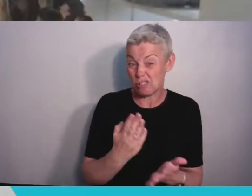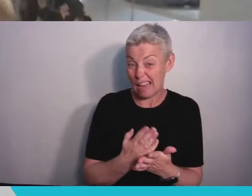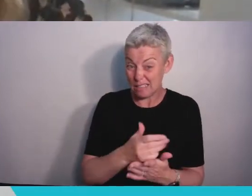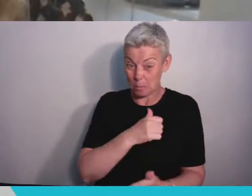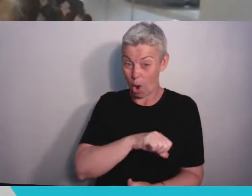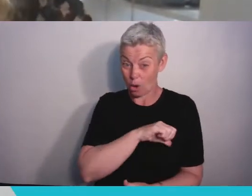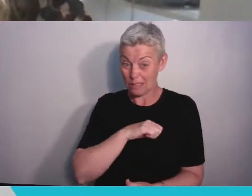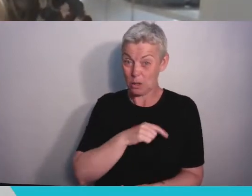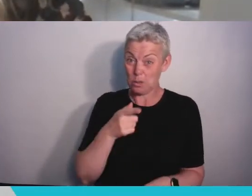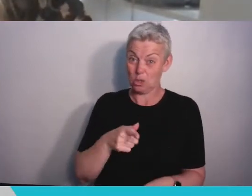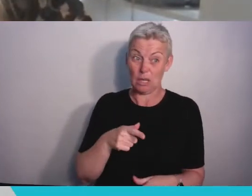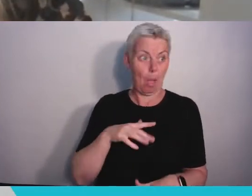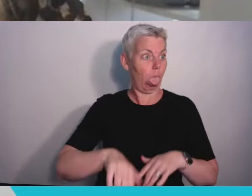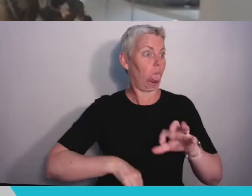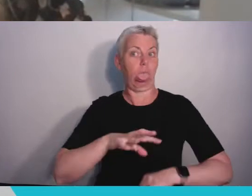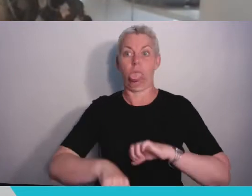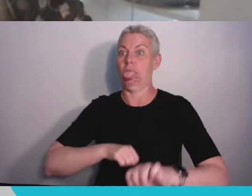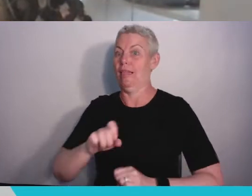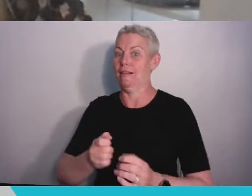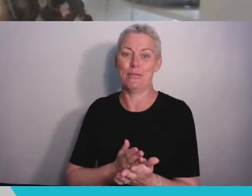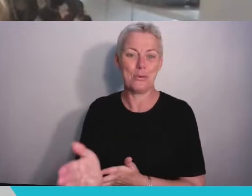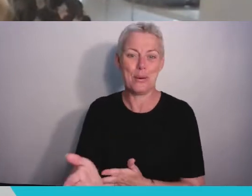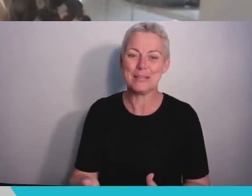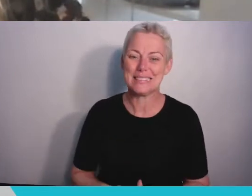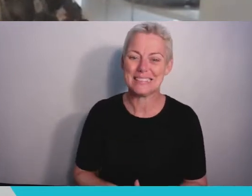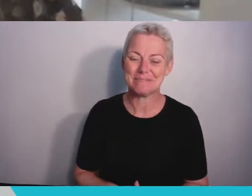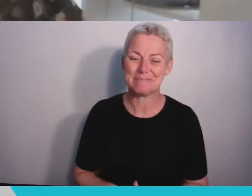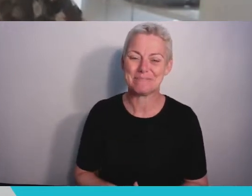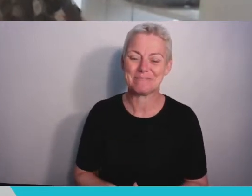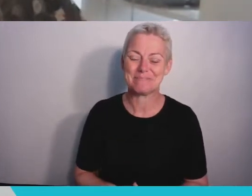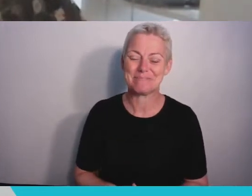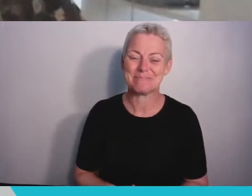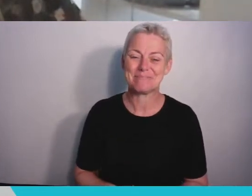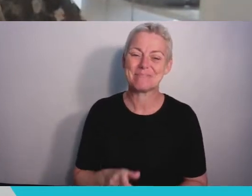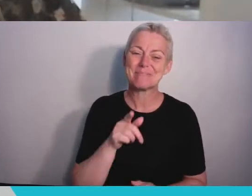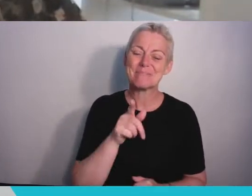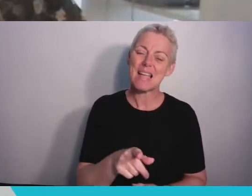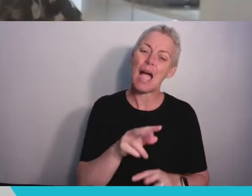I hope you reflect on your degree and time at Bristol with pride and a sense of accomplishment,